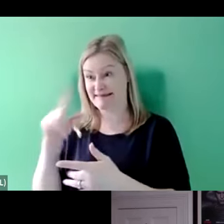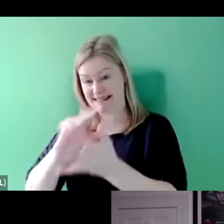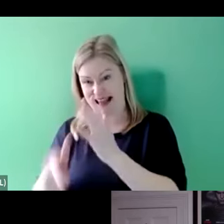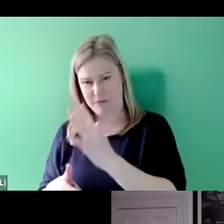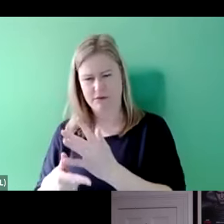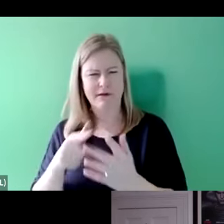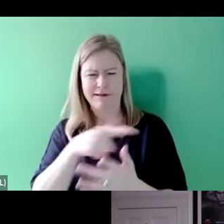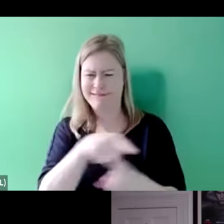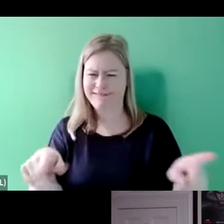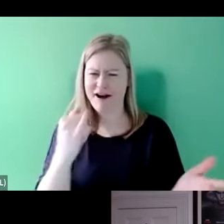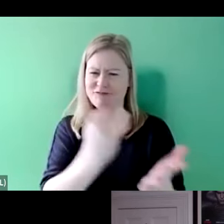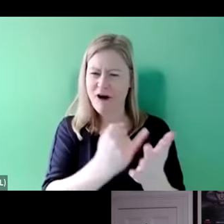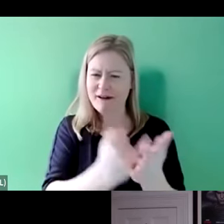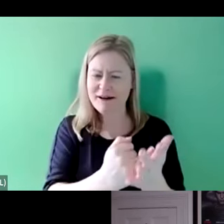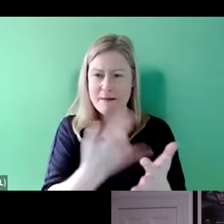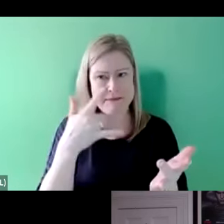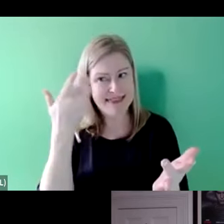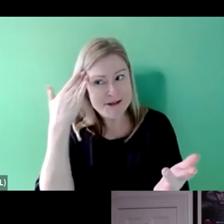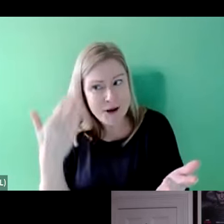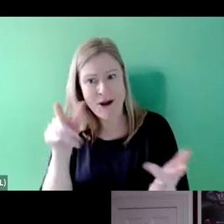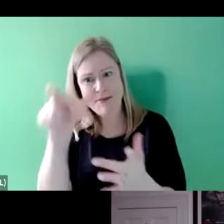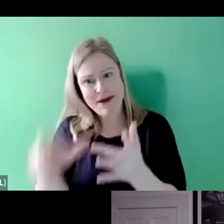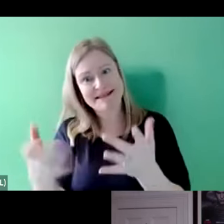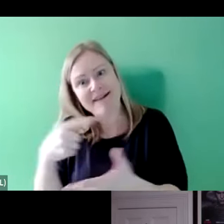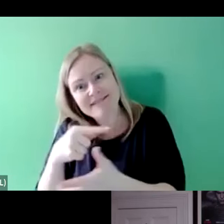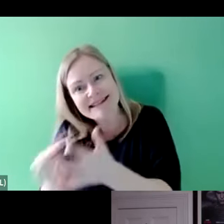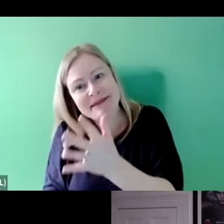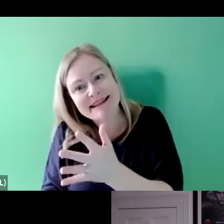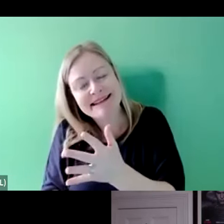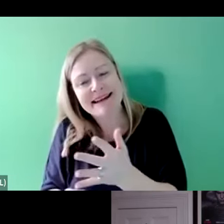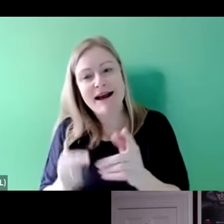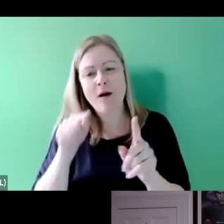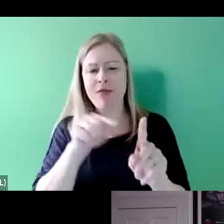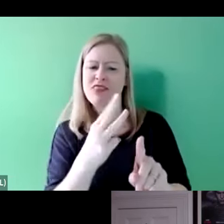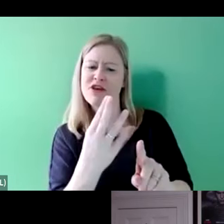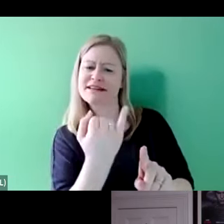in their lives that they just don't know about. But for those 36 percent, that box in the